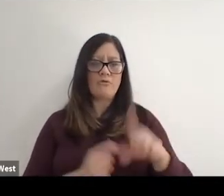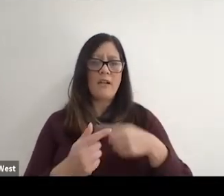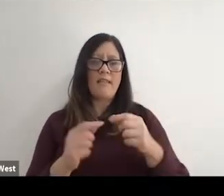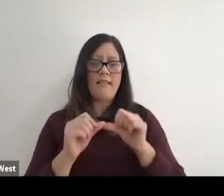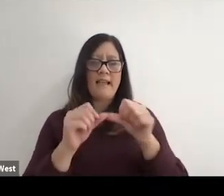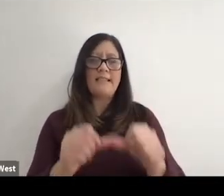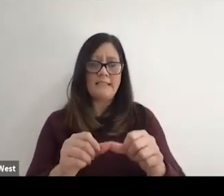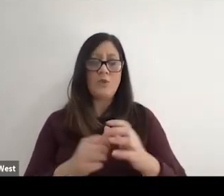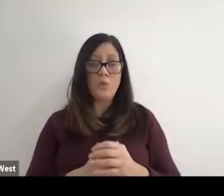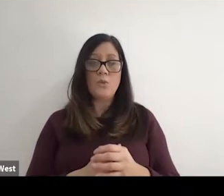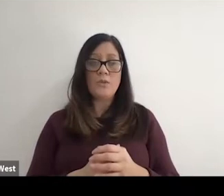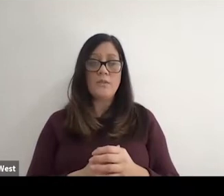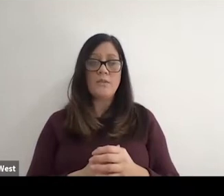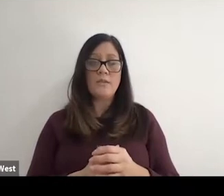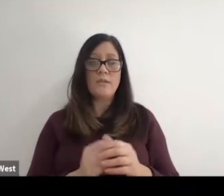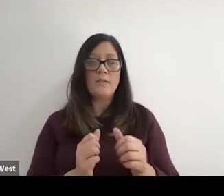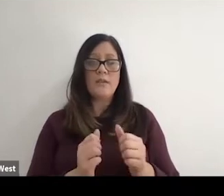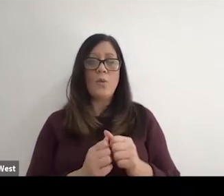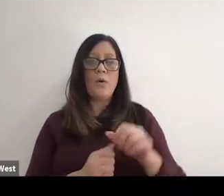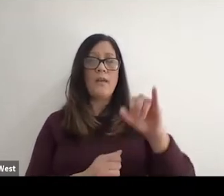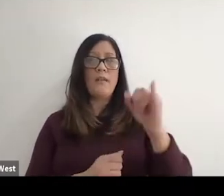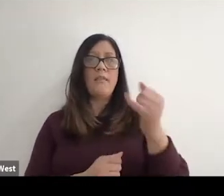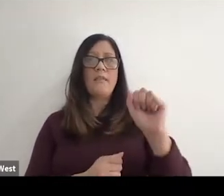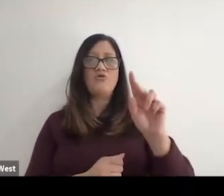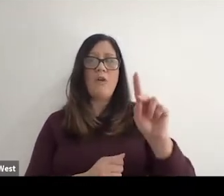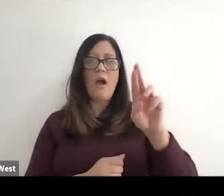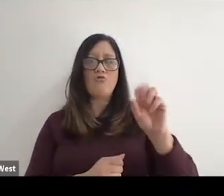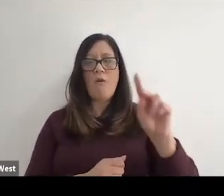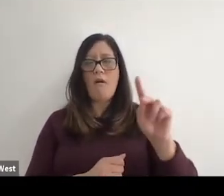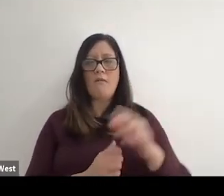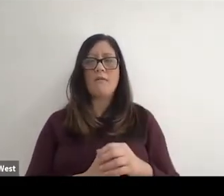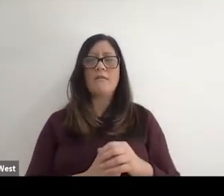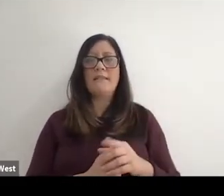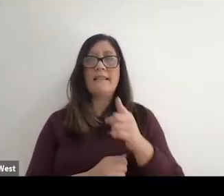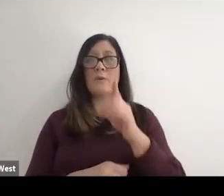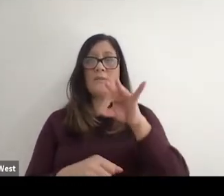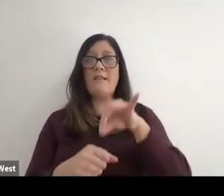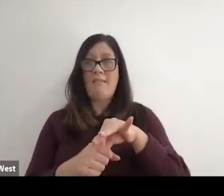rock because he was elected in June 2001 when I was elected as president